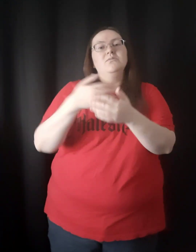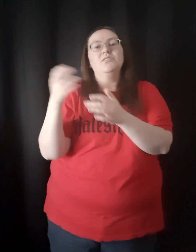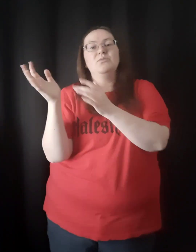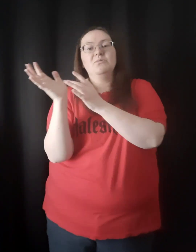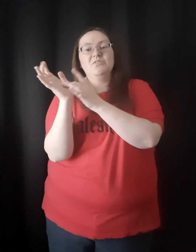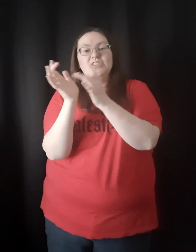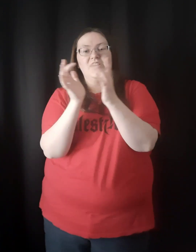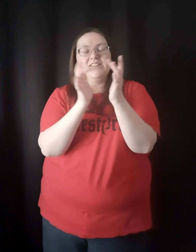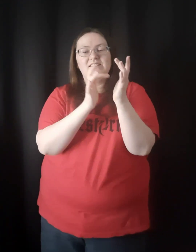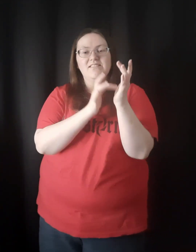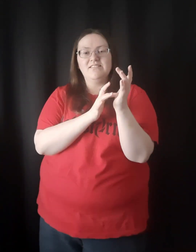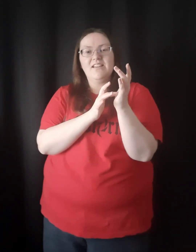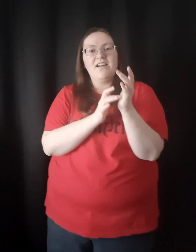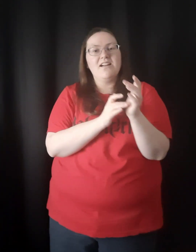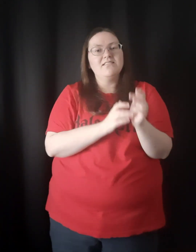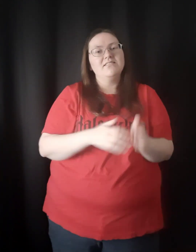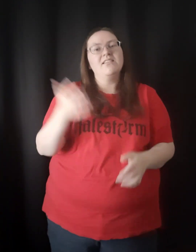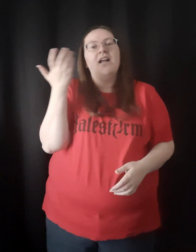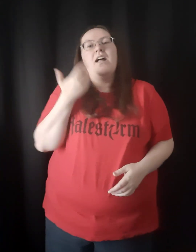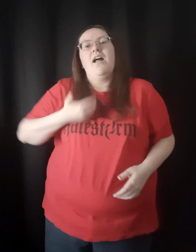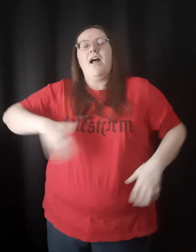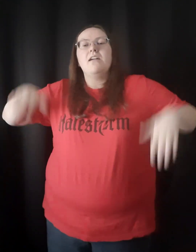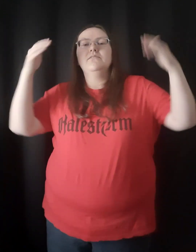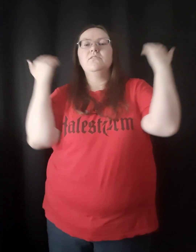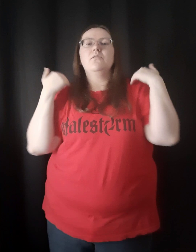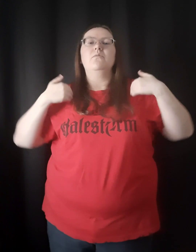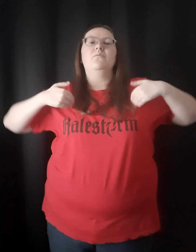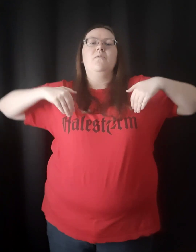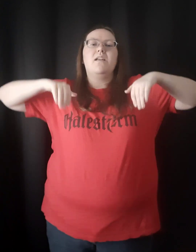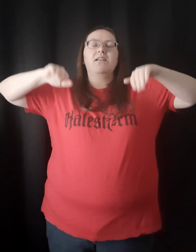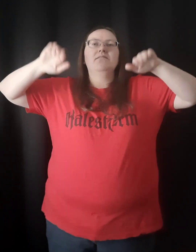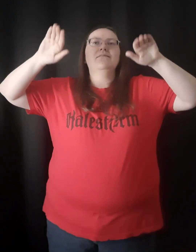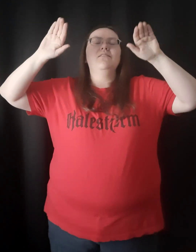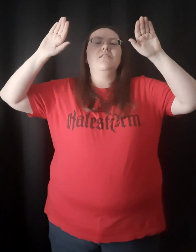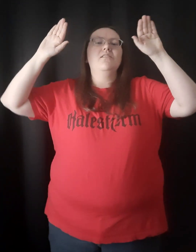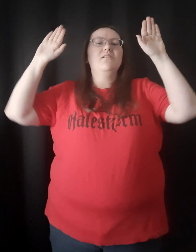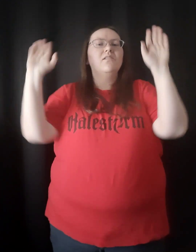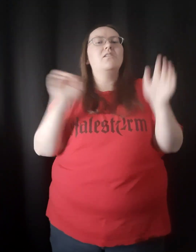All to Jesus I surrender